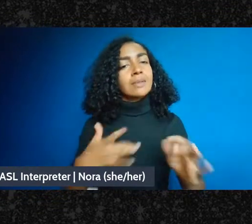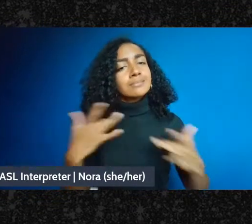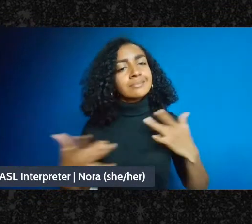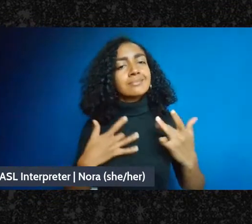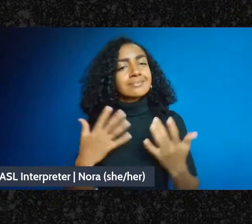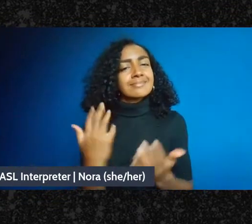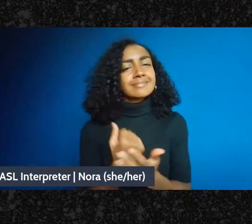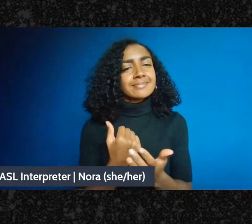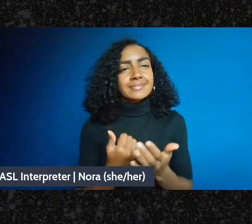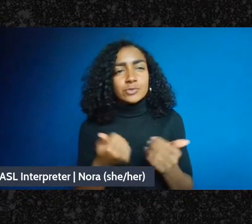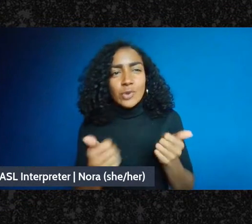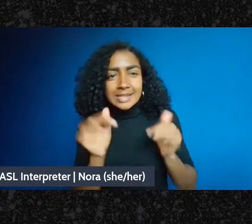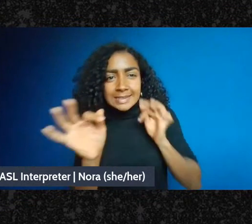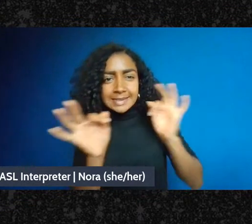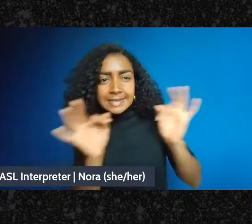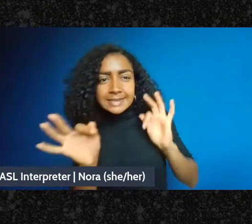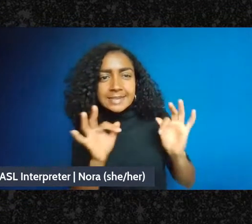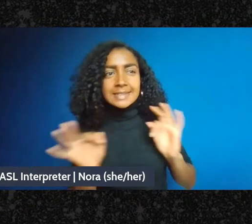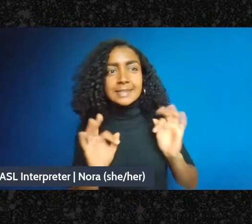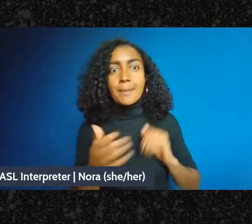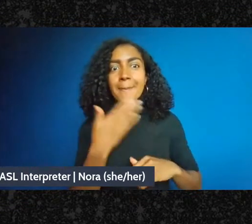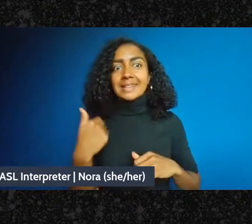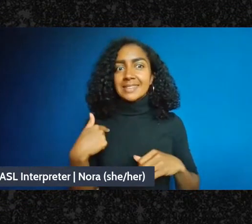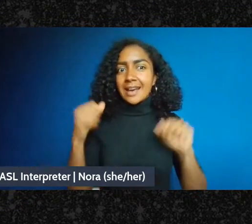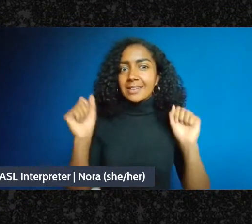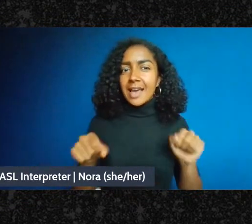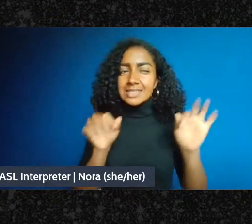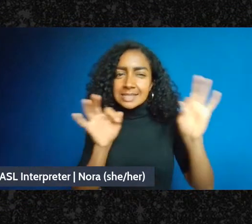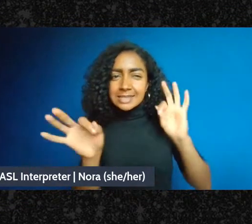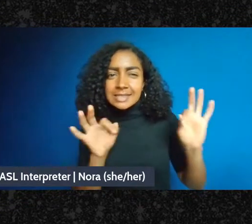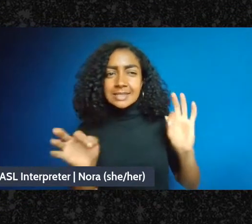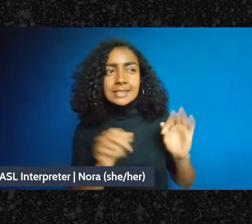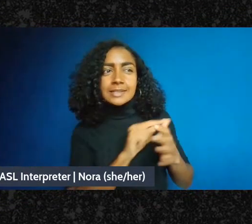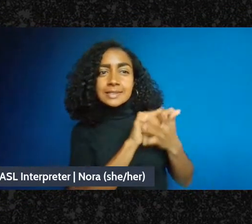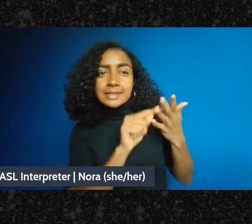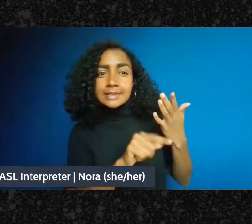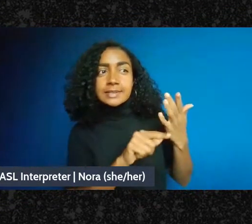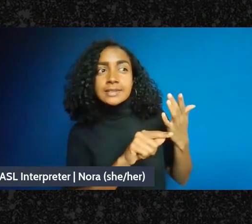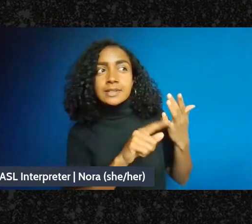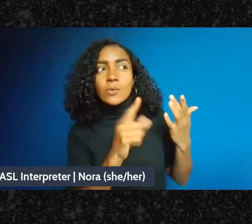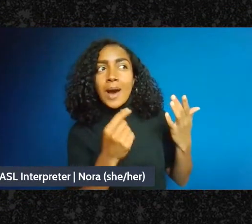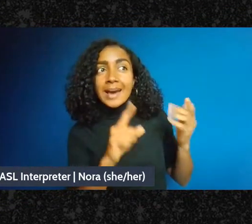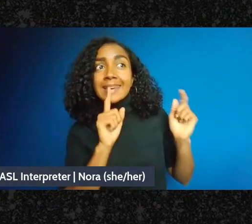can and to at least explain what the questions are where I don't have a clear and concise answer.